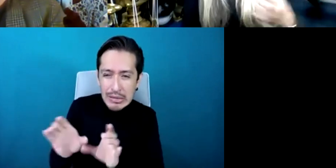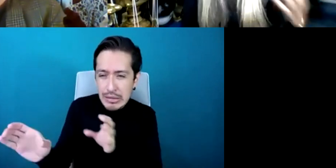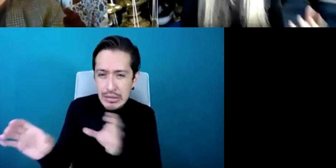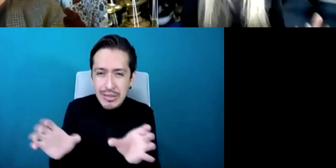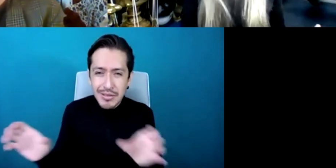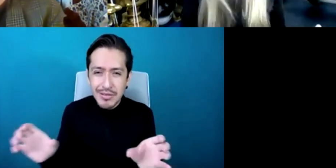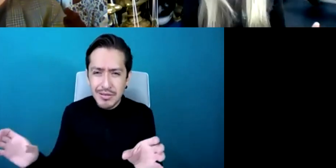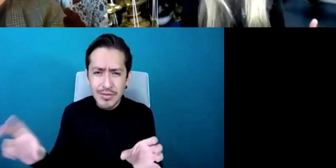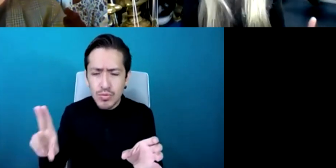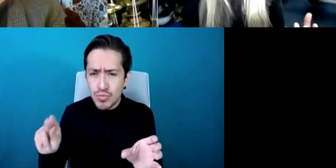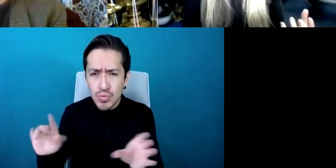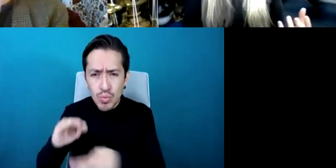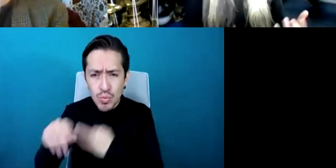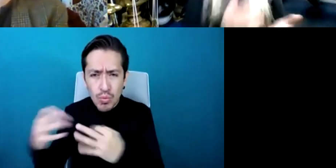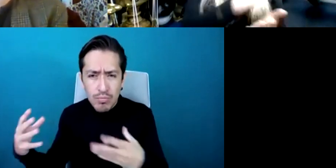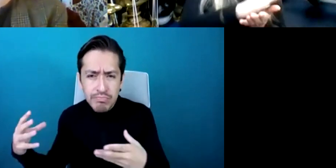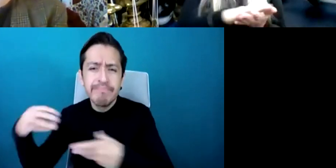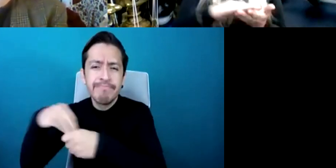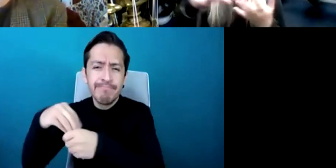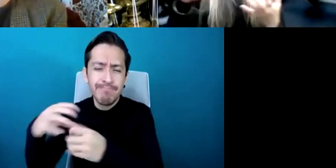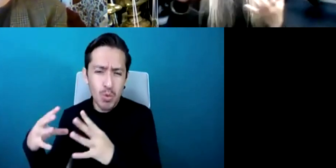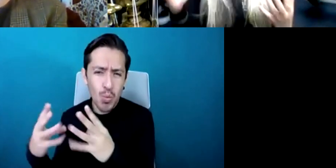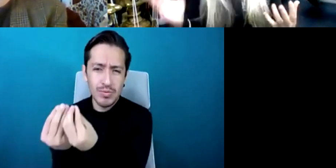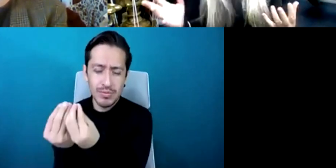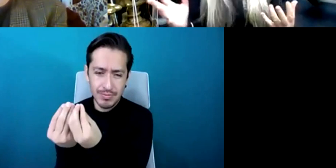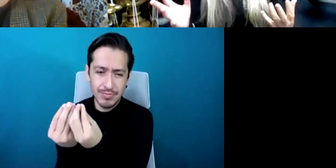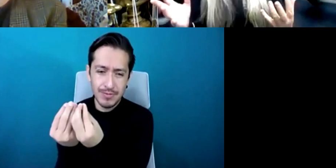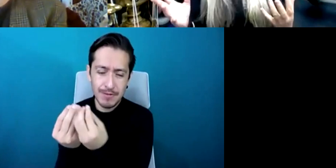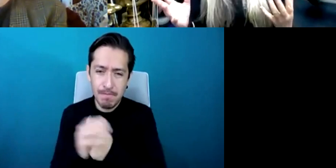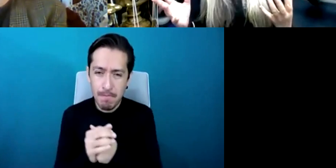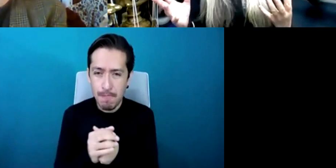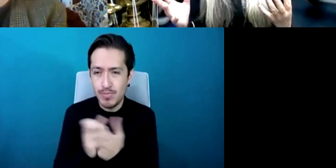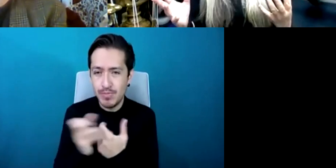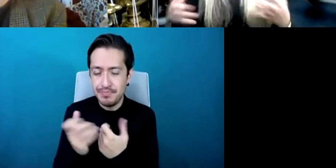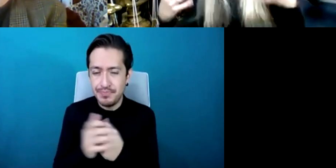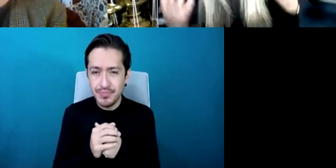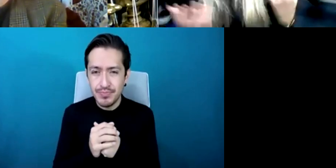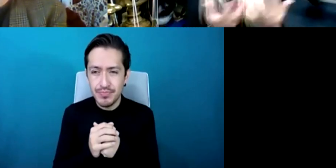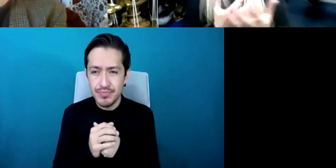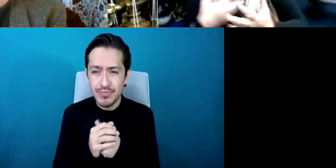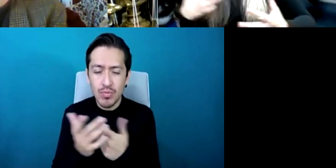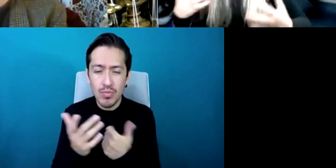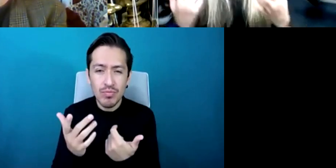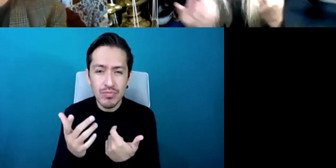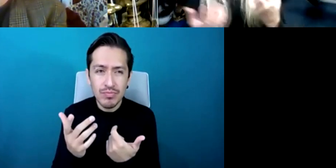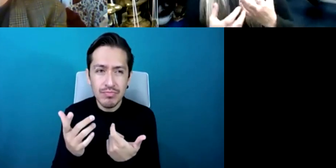education and just that natural evolvement um that that happens you know in the playing field